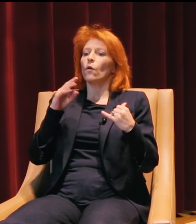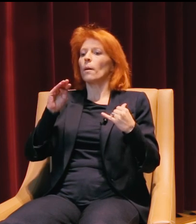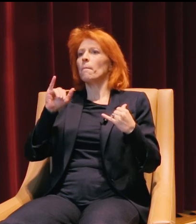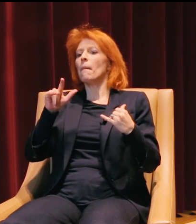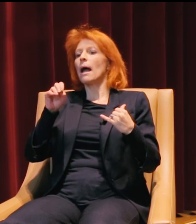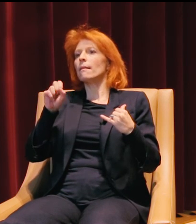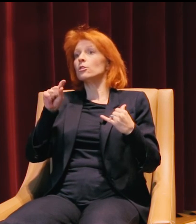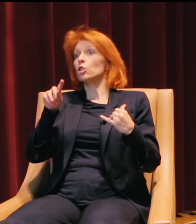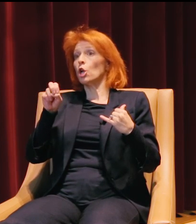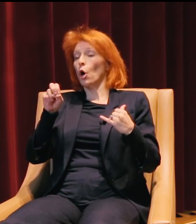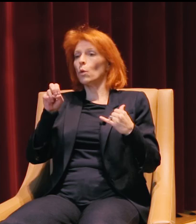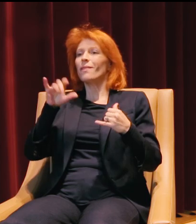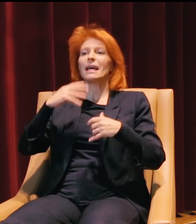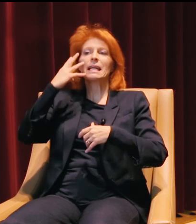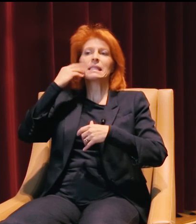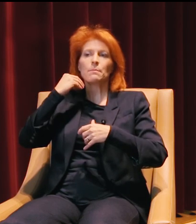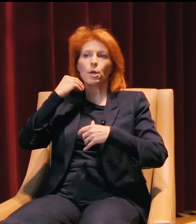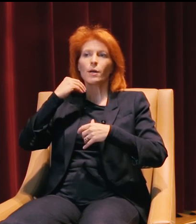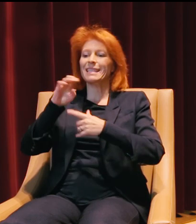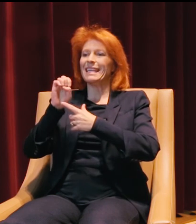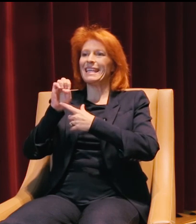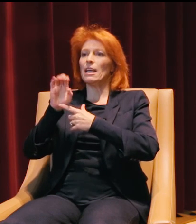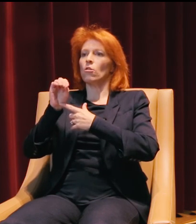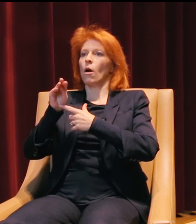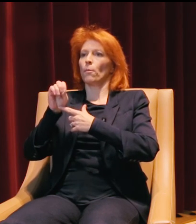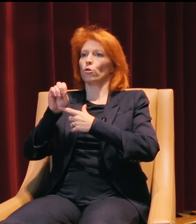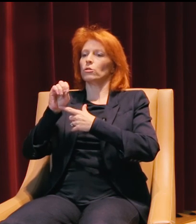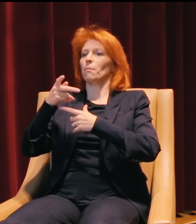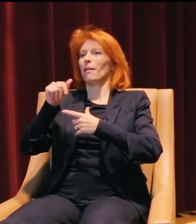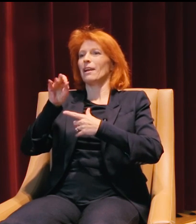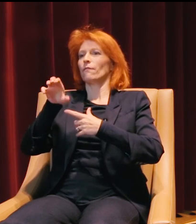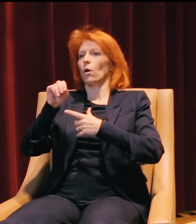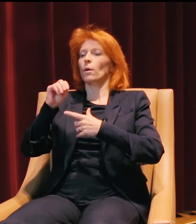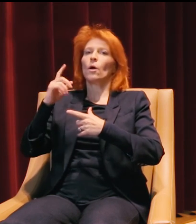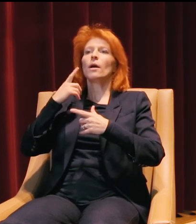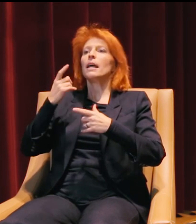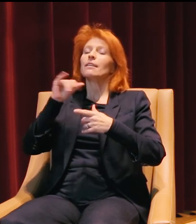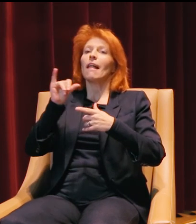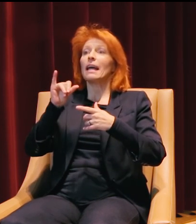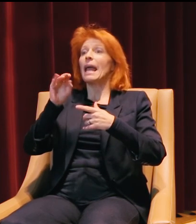which is a experience based e-commerce platform. We like to call it Amazon for adventure,